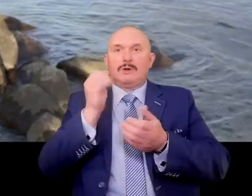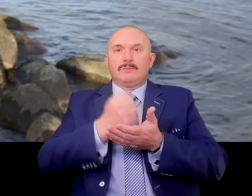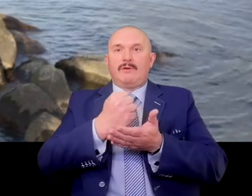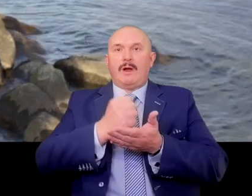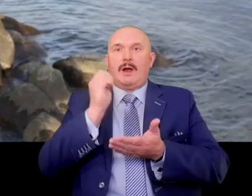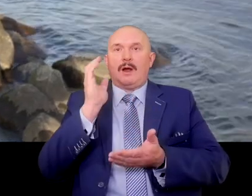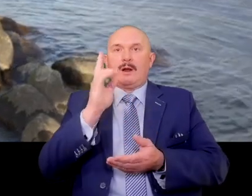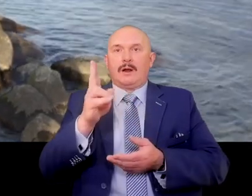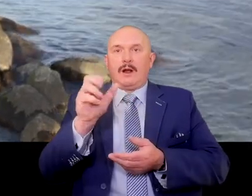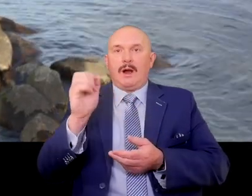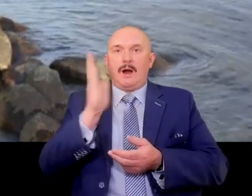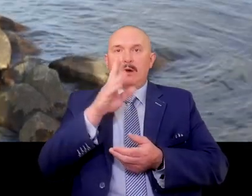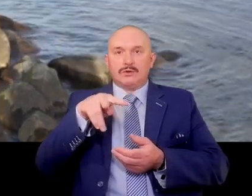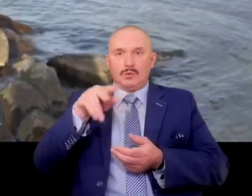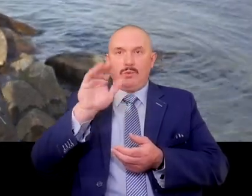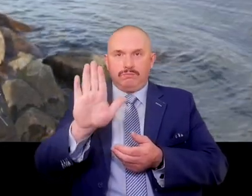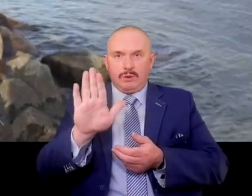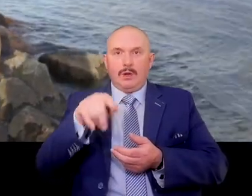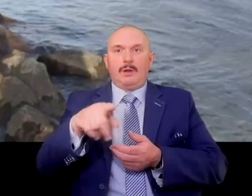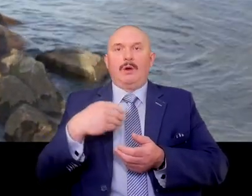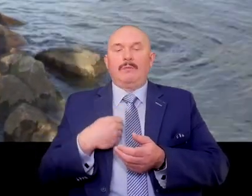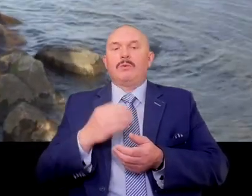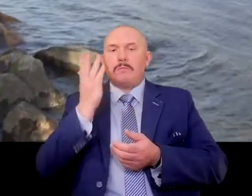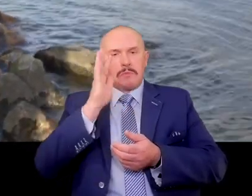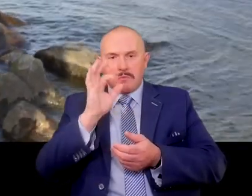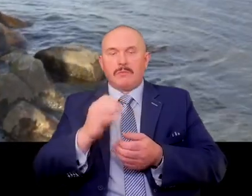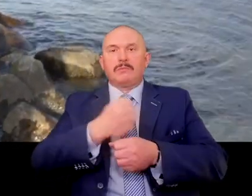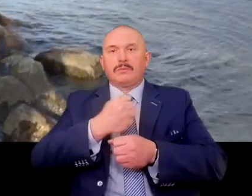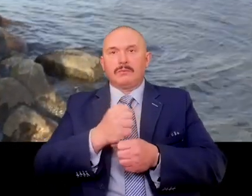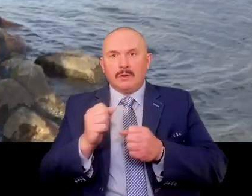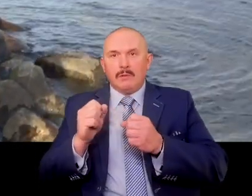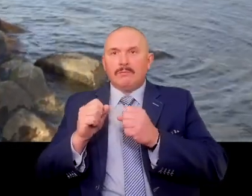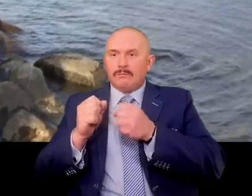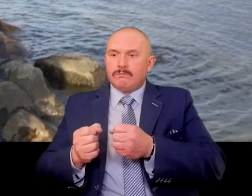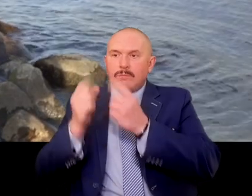which today we could call bottom-up work. Various Kashubian activists